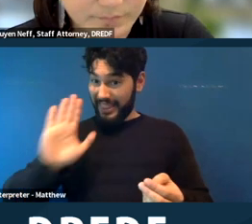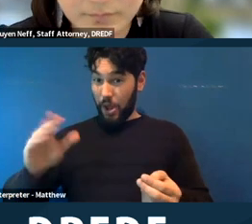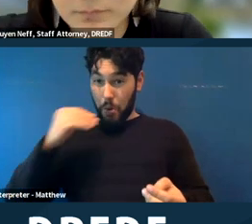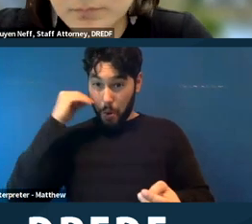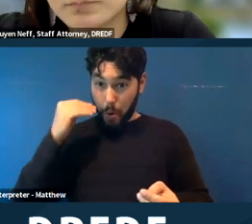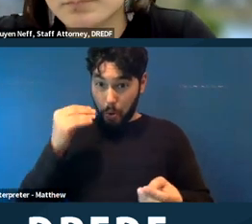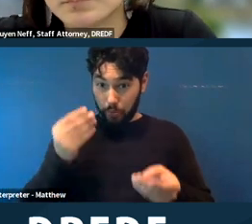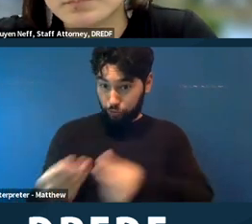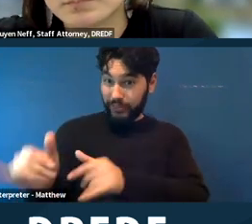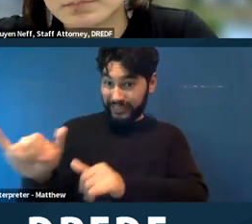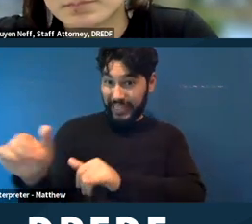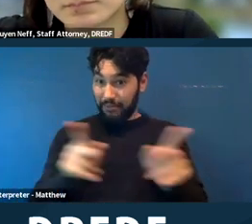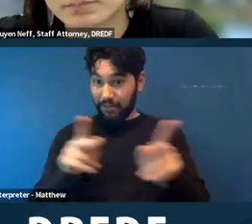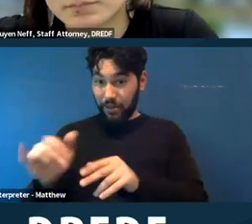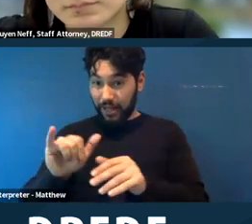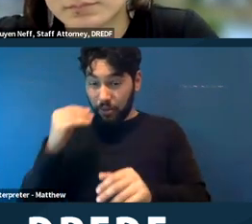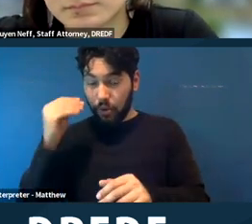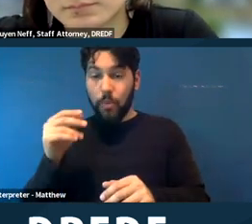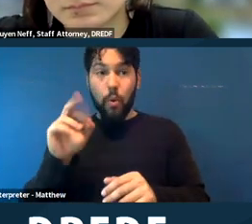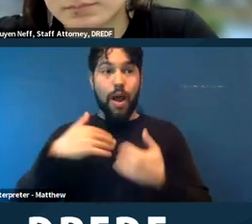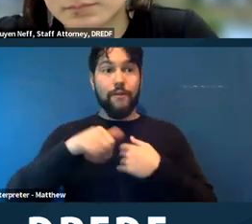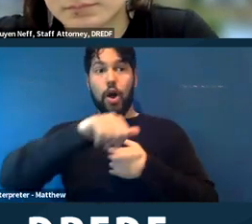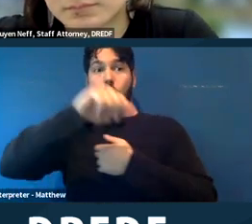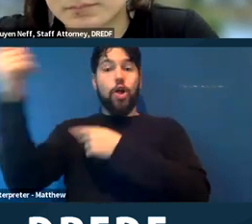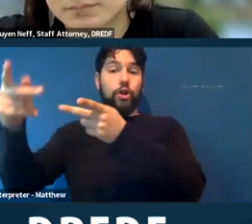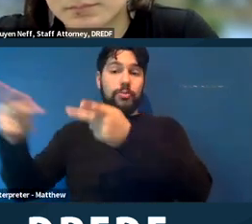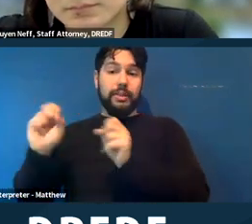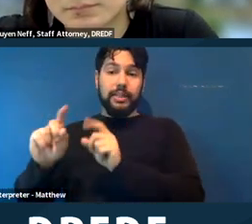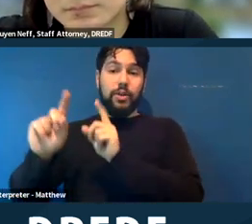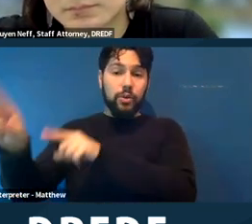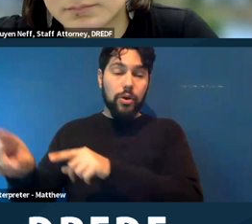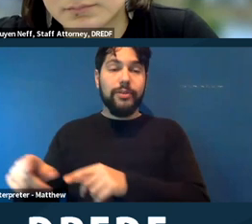that sort of thing, whether they have some place else to go, emotional support animals generally